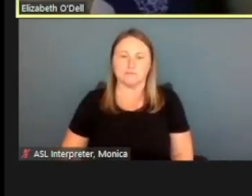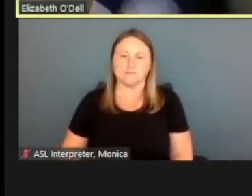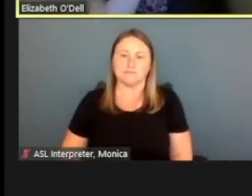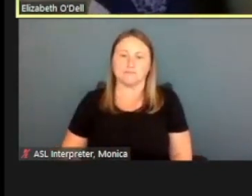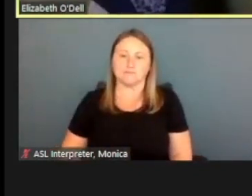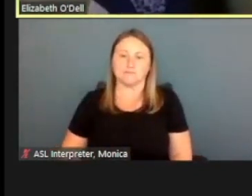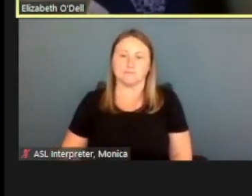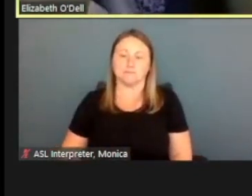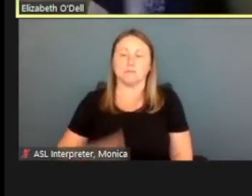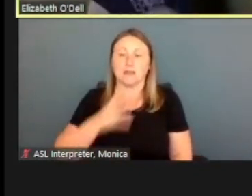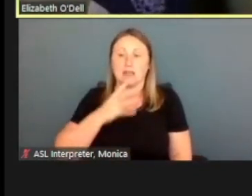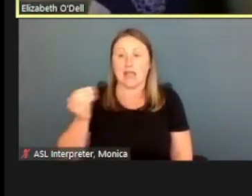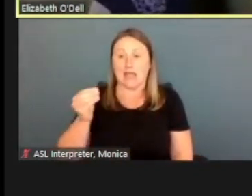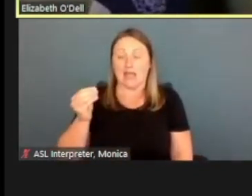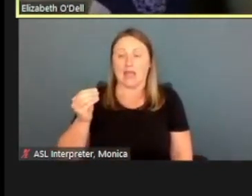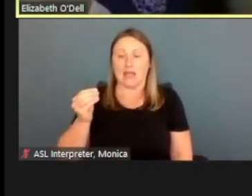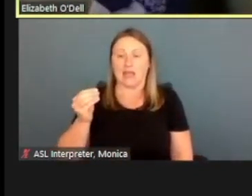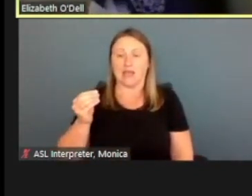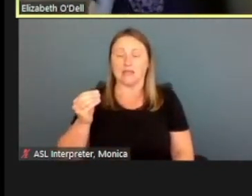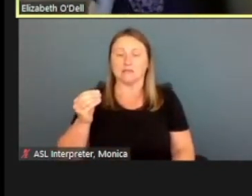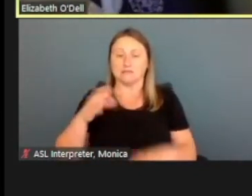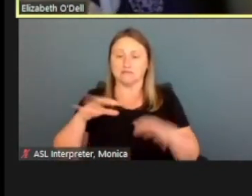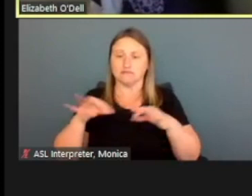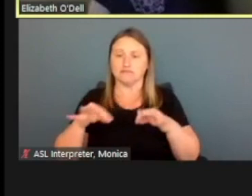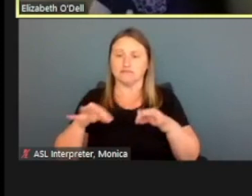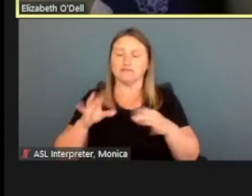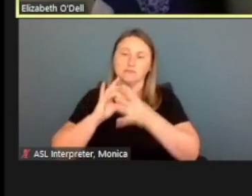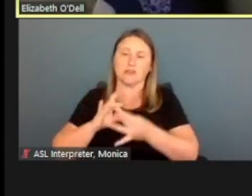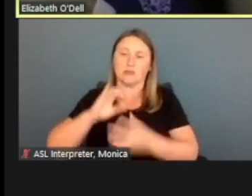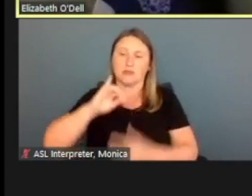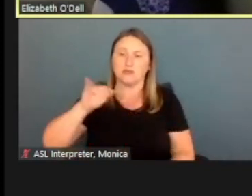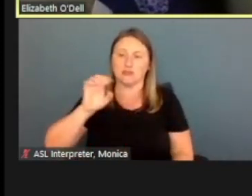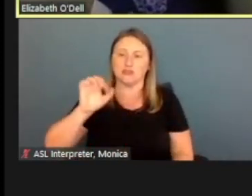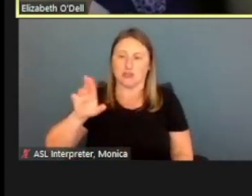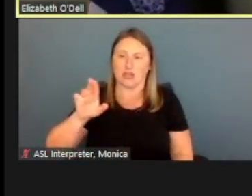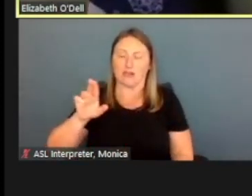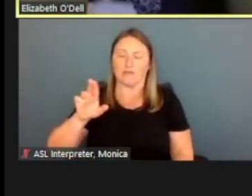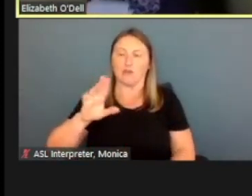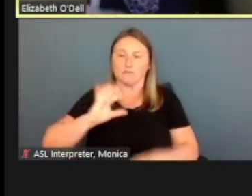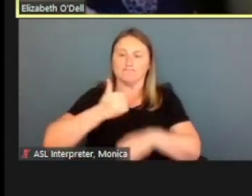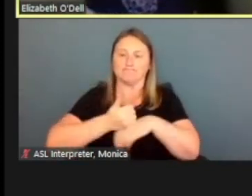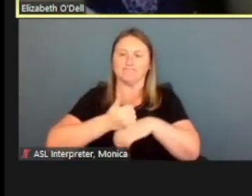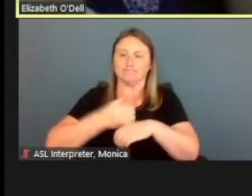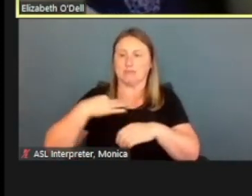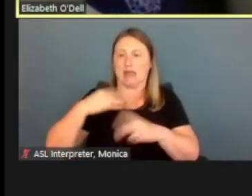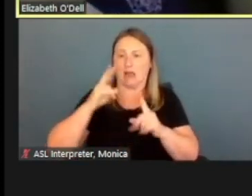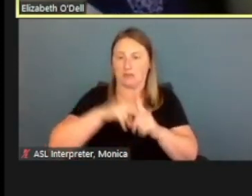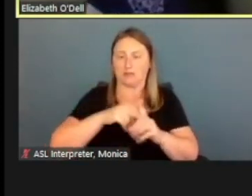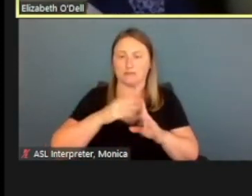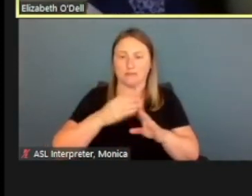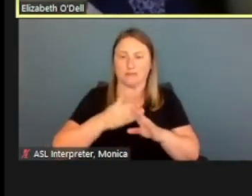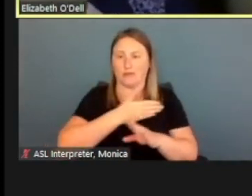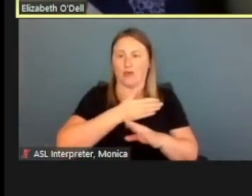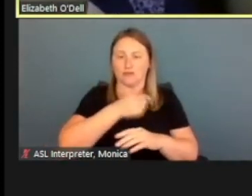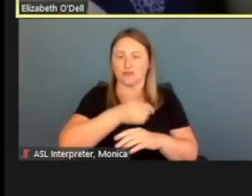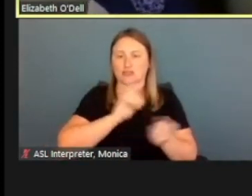And just to touch on too, with Jennifer making this application prior to her changing her name legally.